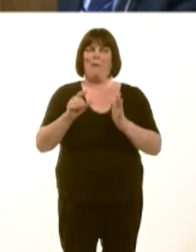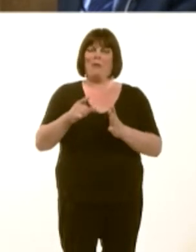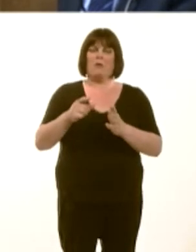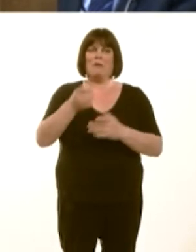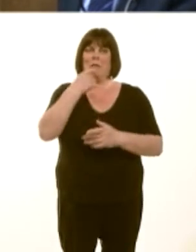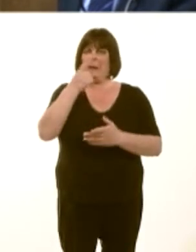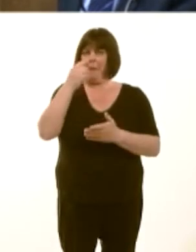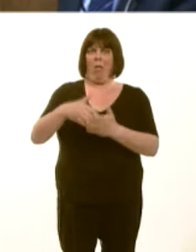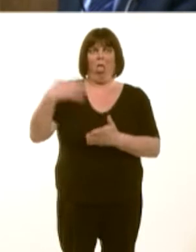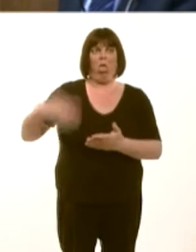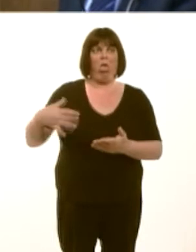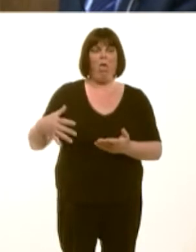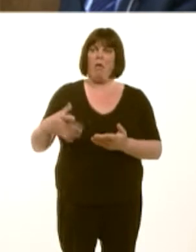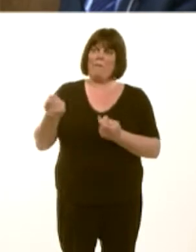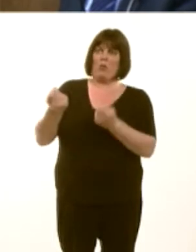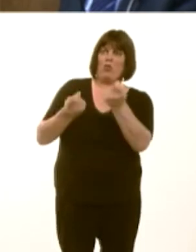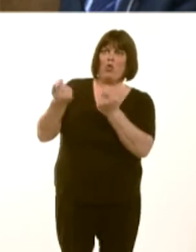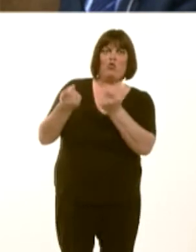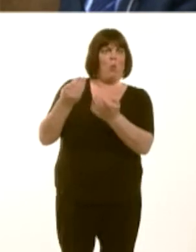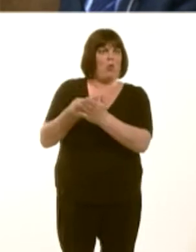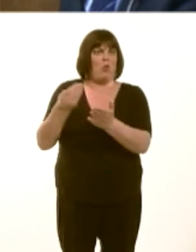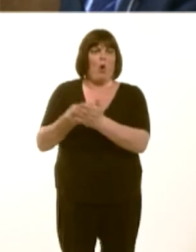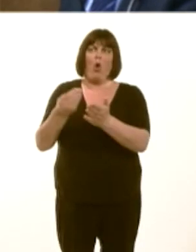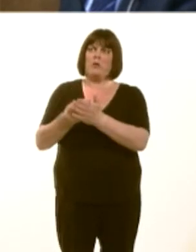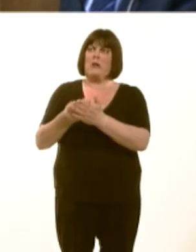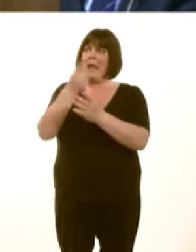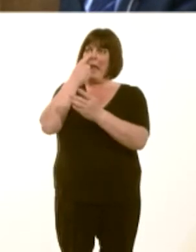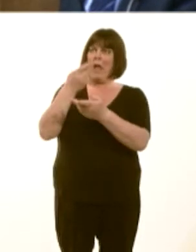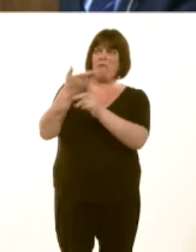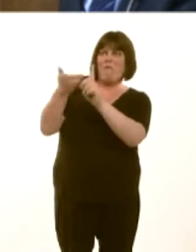There is no negotiation, no bargaining, and no value for money as far as the public are concerned.